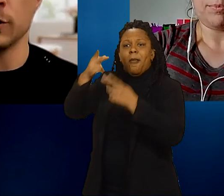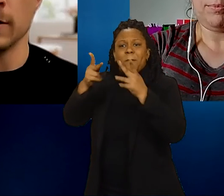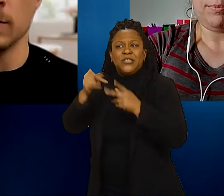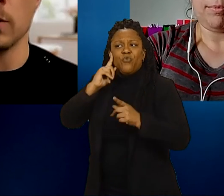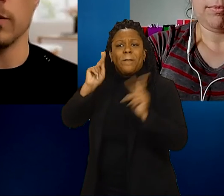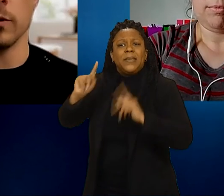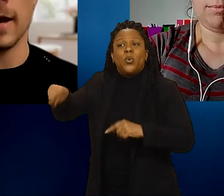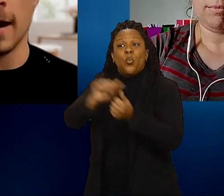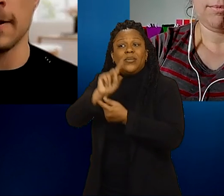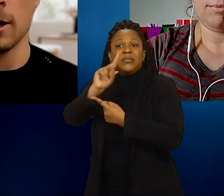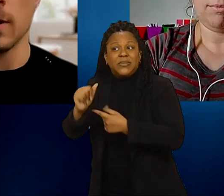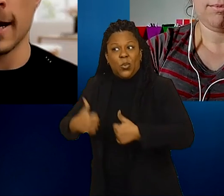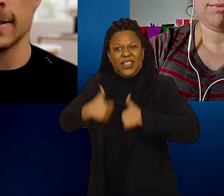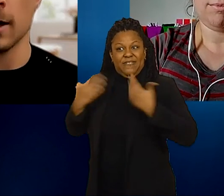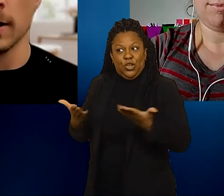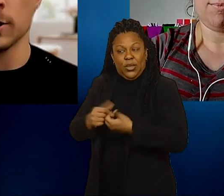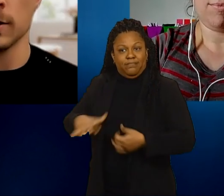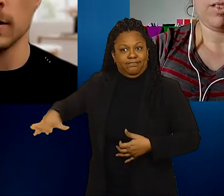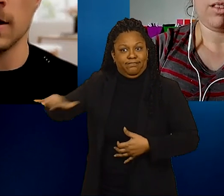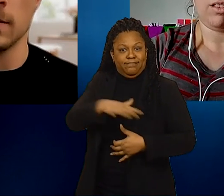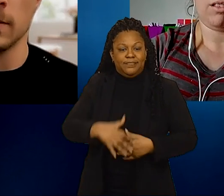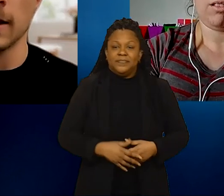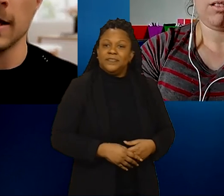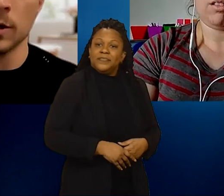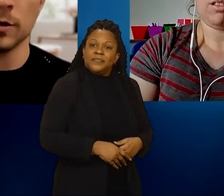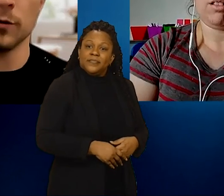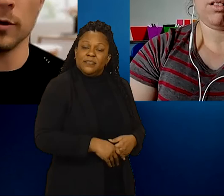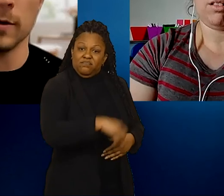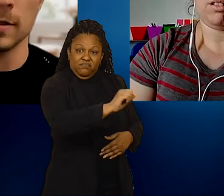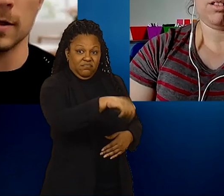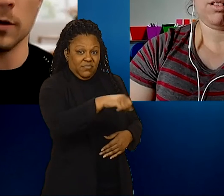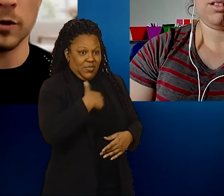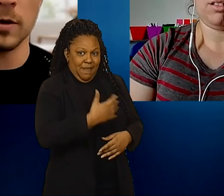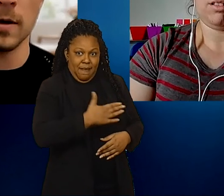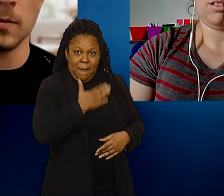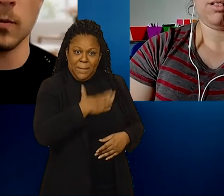Well, we're really happy that you asked that question. And then the last question for this interview,